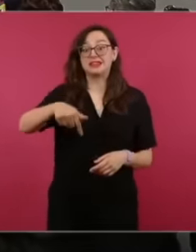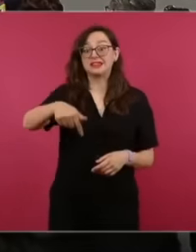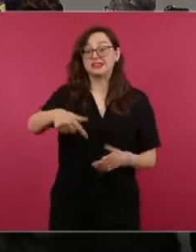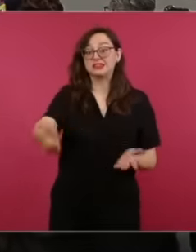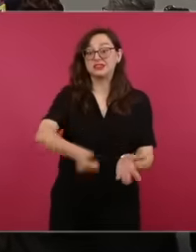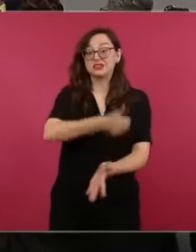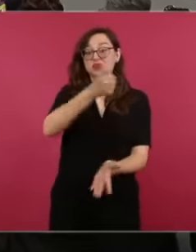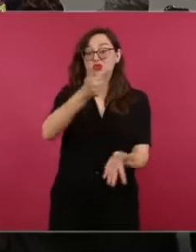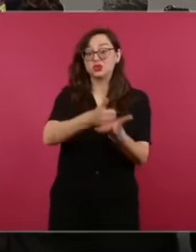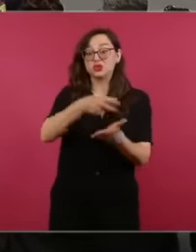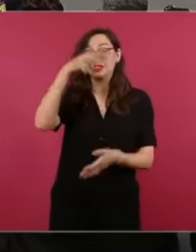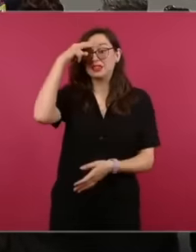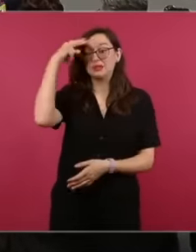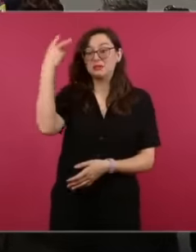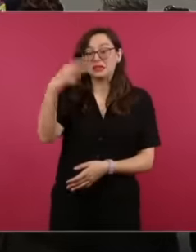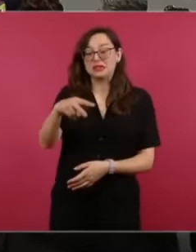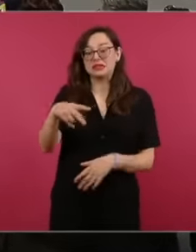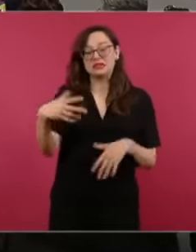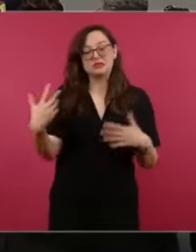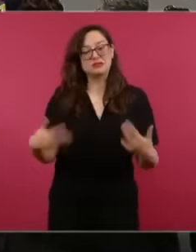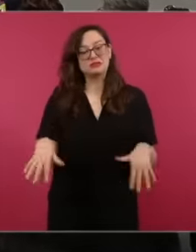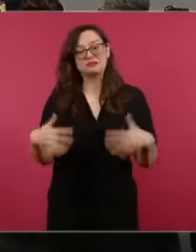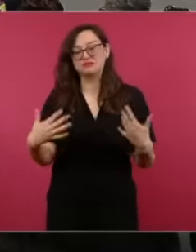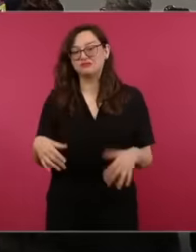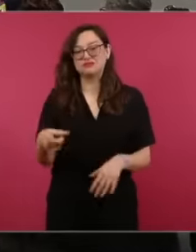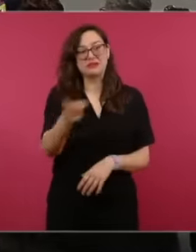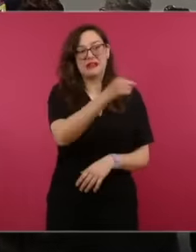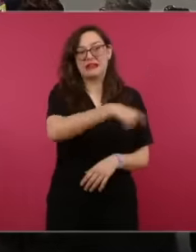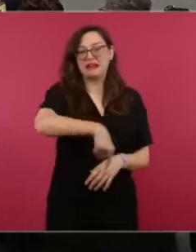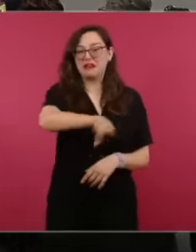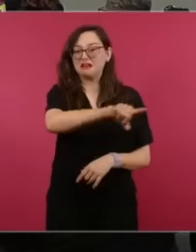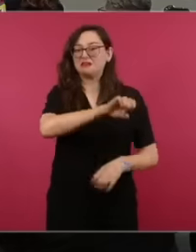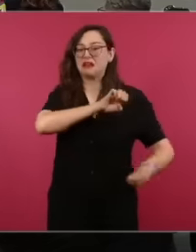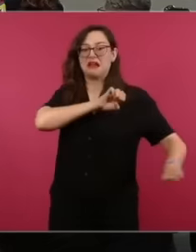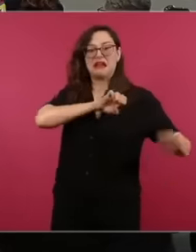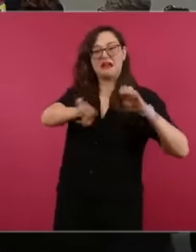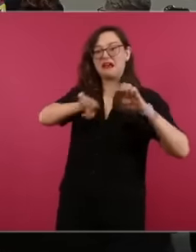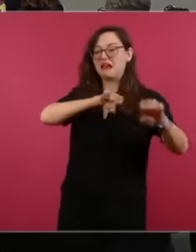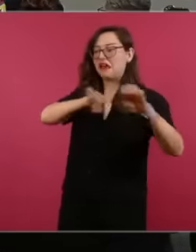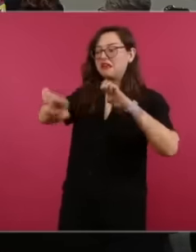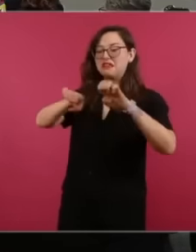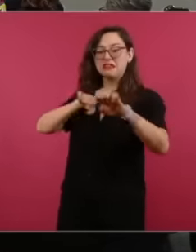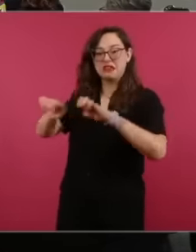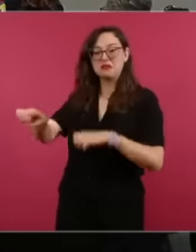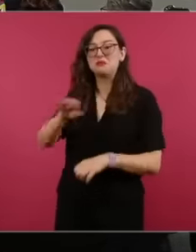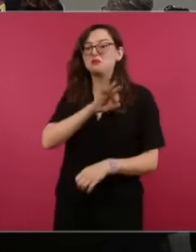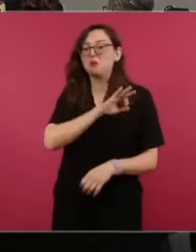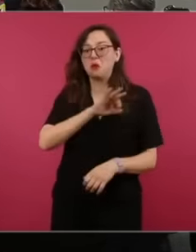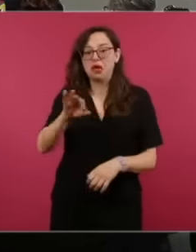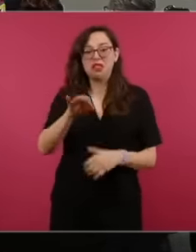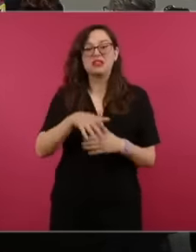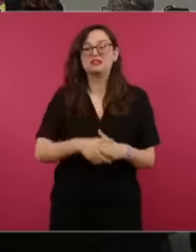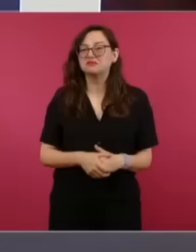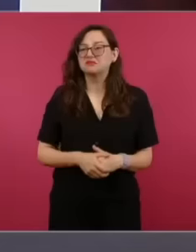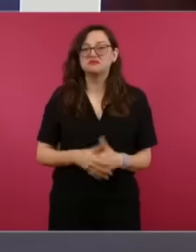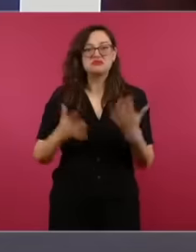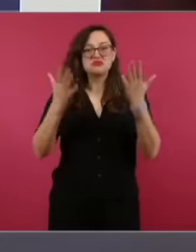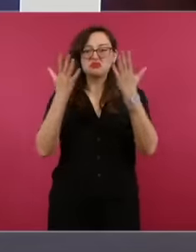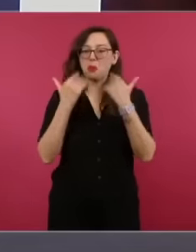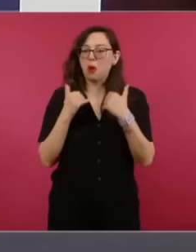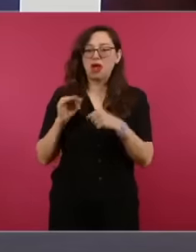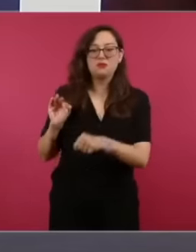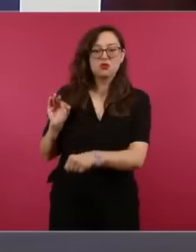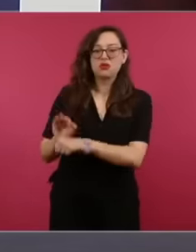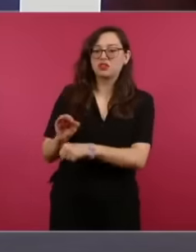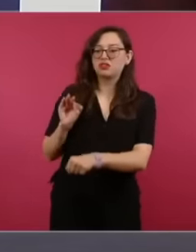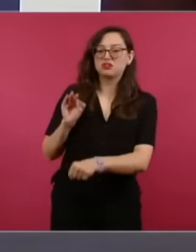it is defenseless it has no protection so everything you read from the newspapers is this